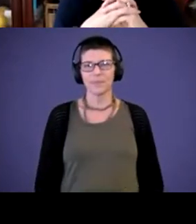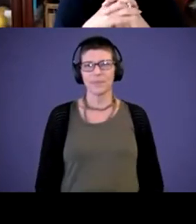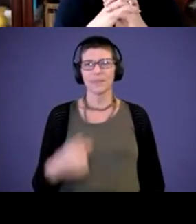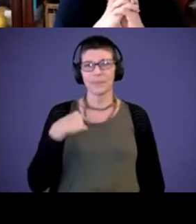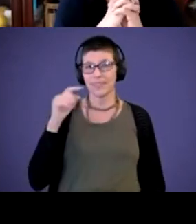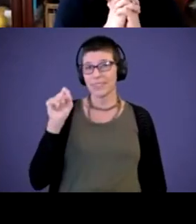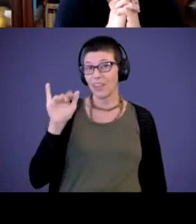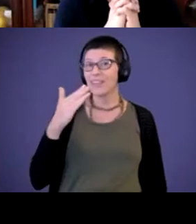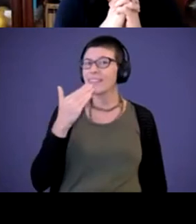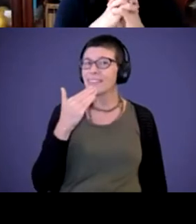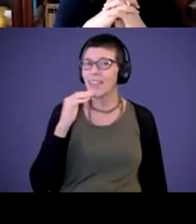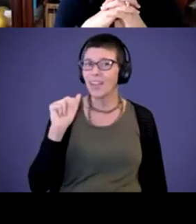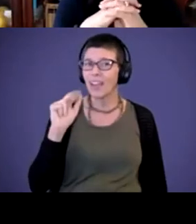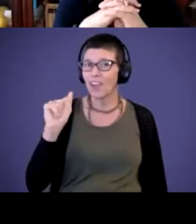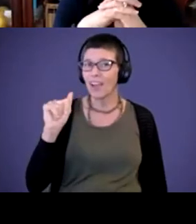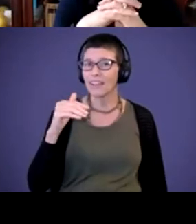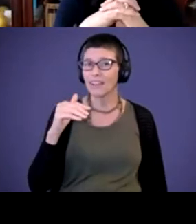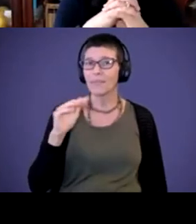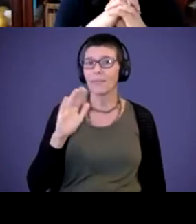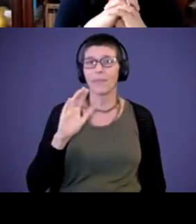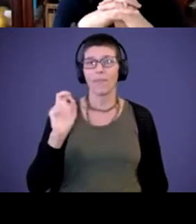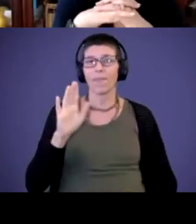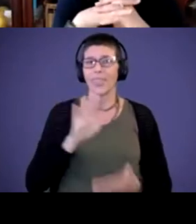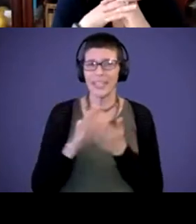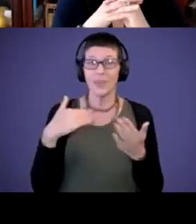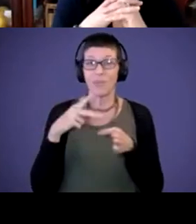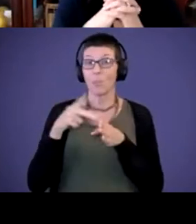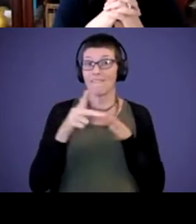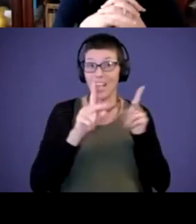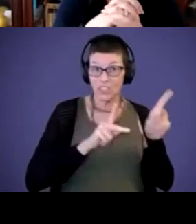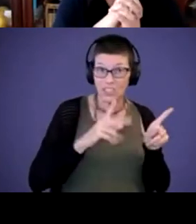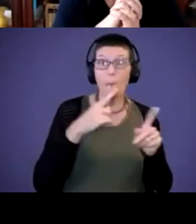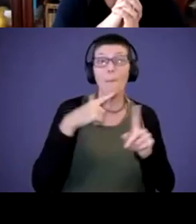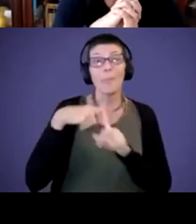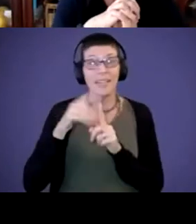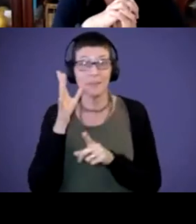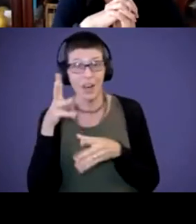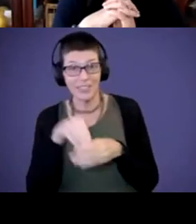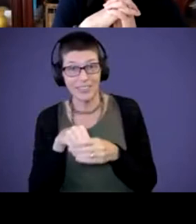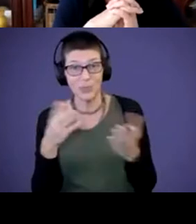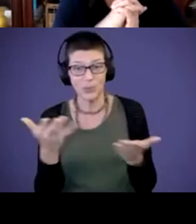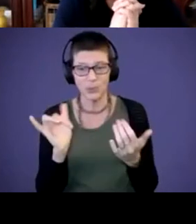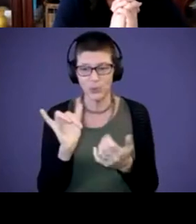That's awesome. Welcome. And it's nice to have professionals and parents on this opportunity.